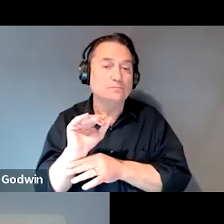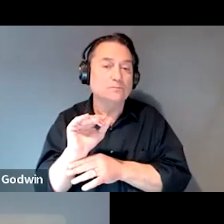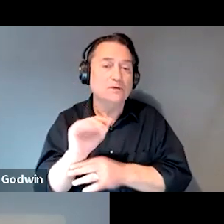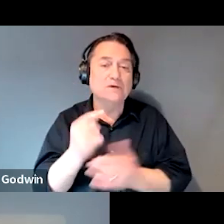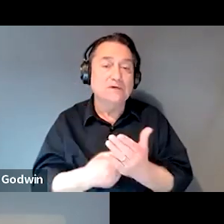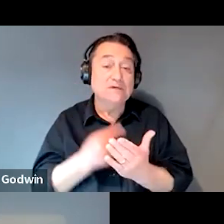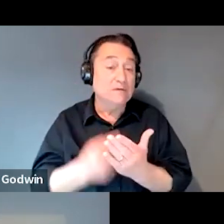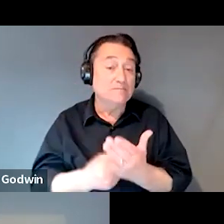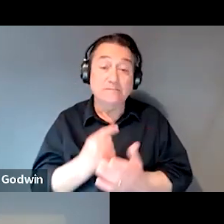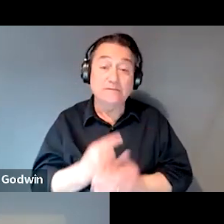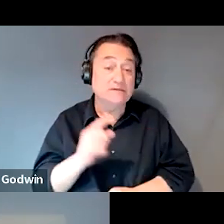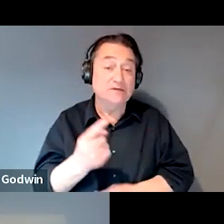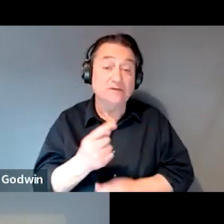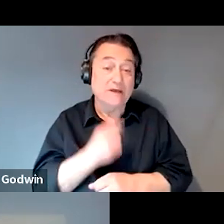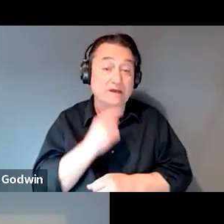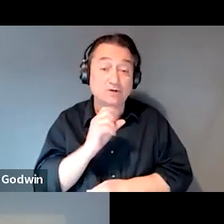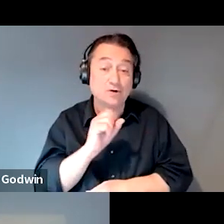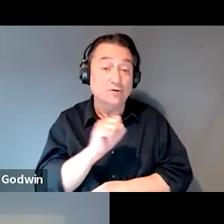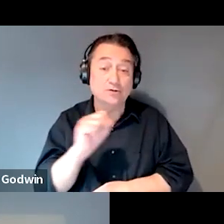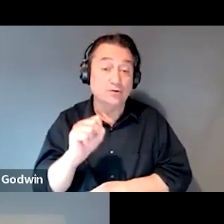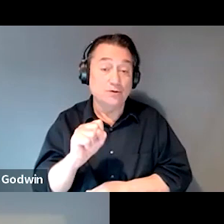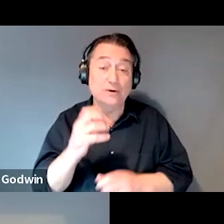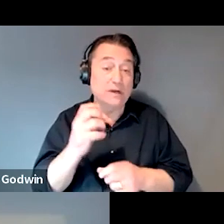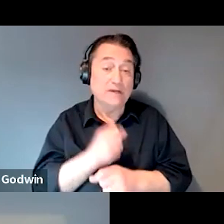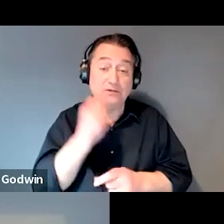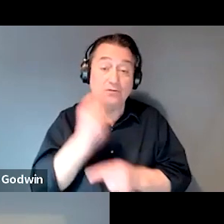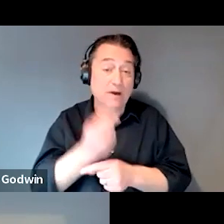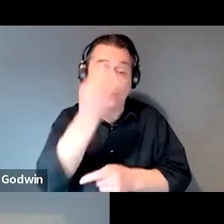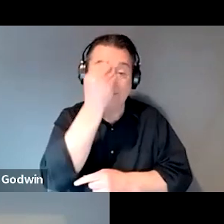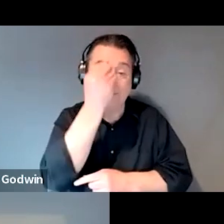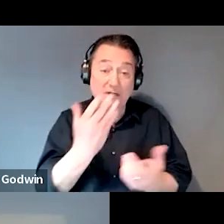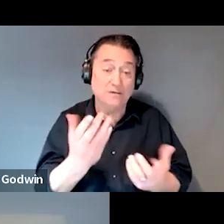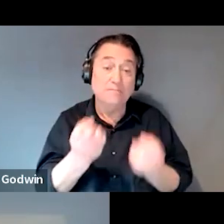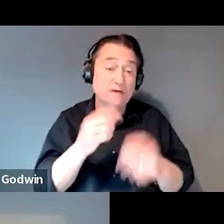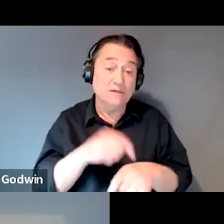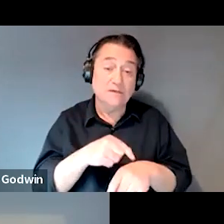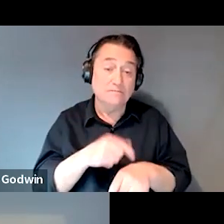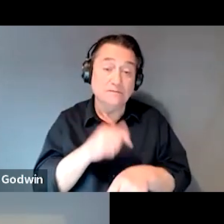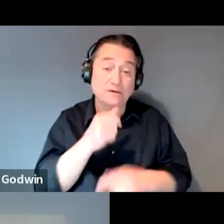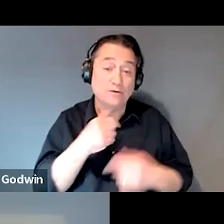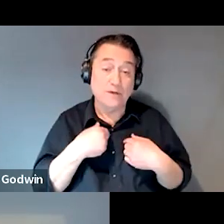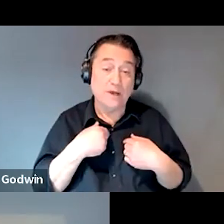of making sure social security gets the correct information because a lot of times, it's just they don't have the whole story.